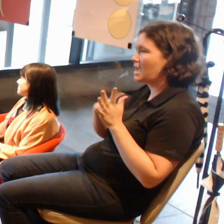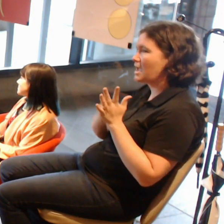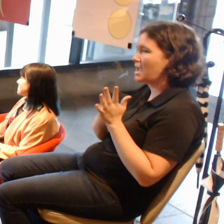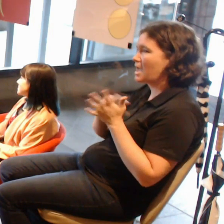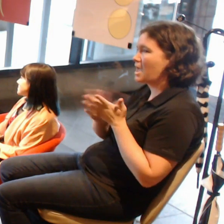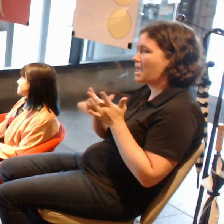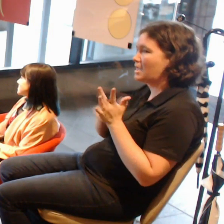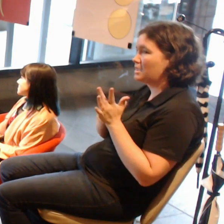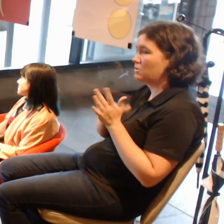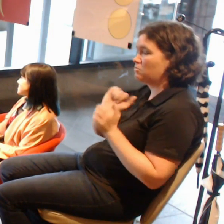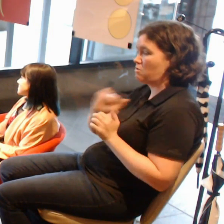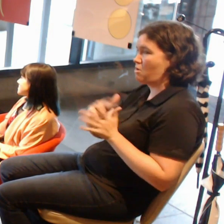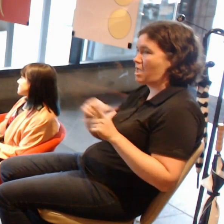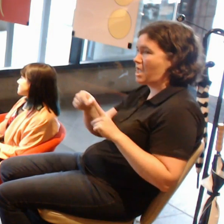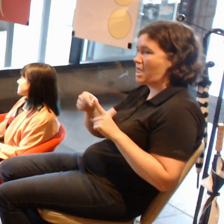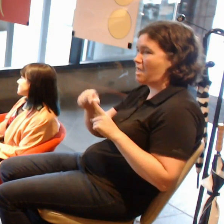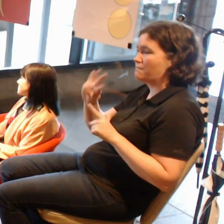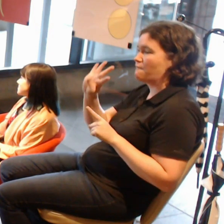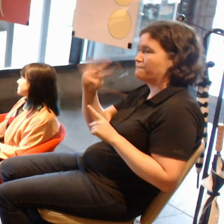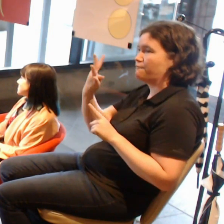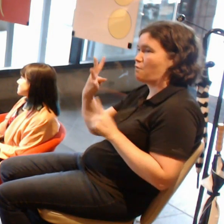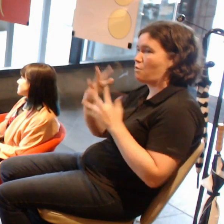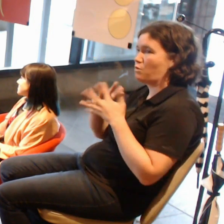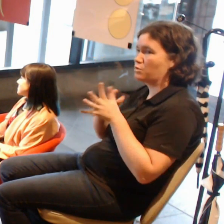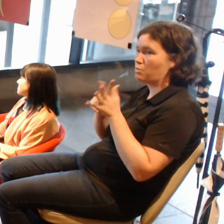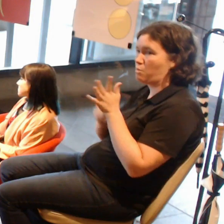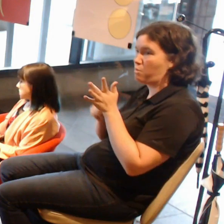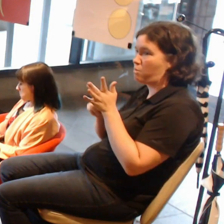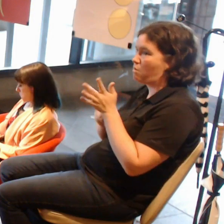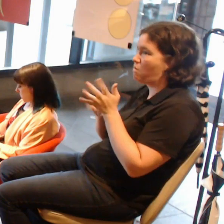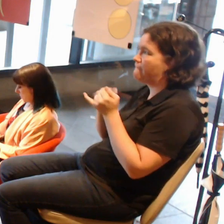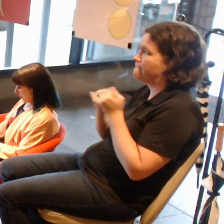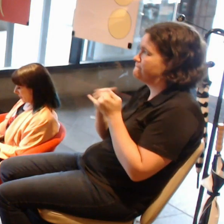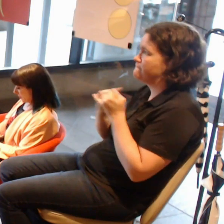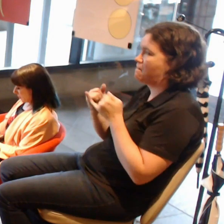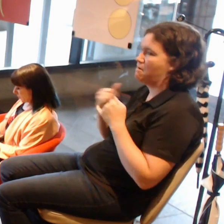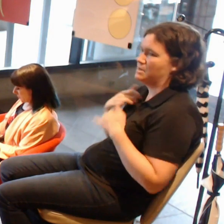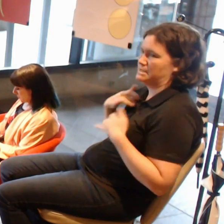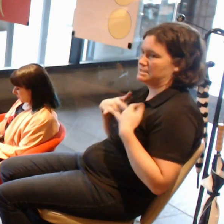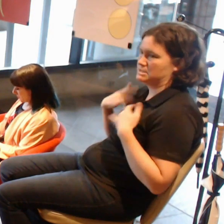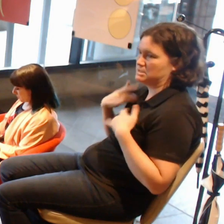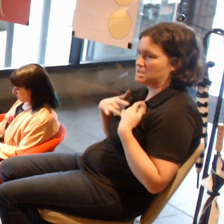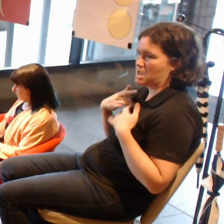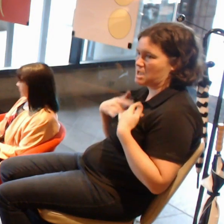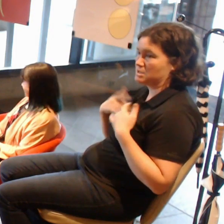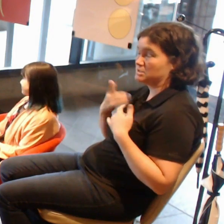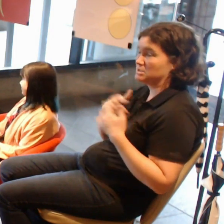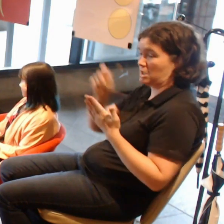And that's really exciting. She had a drawing practice like Jess Johnson.